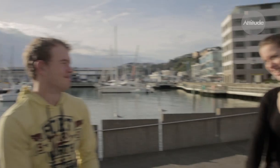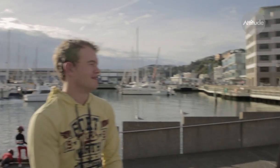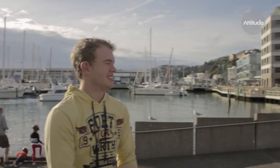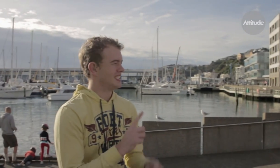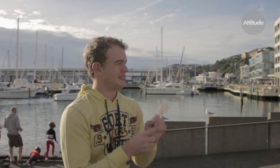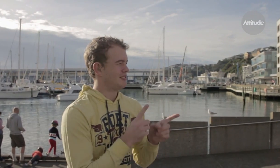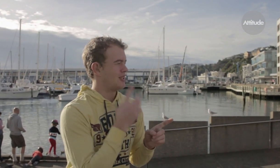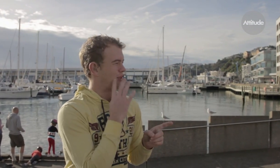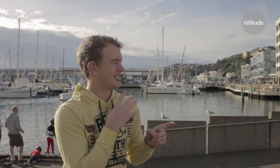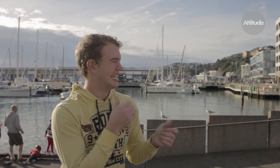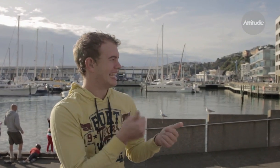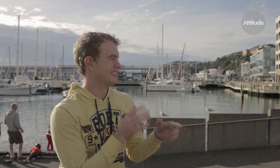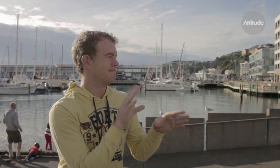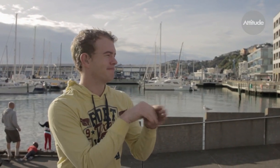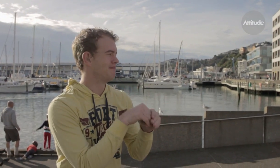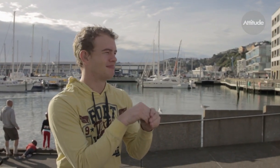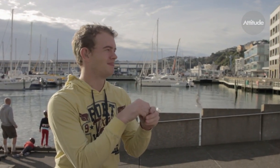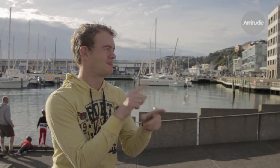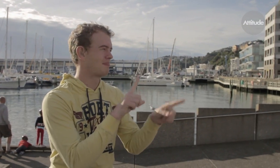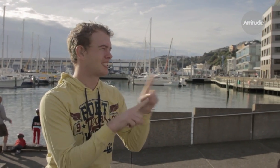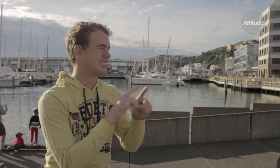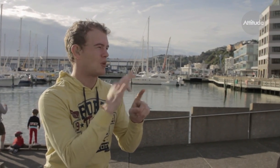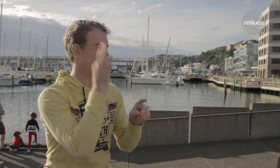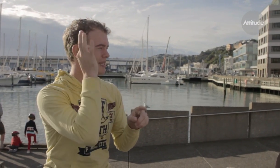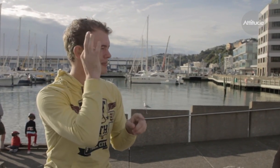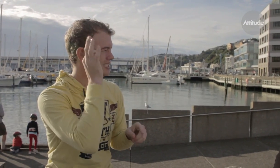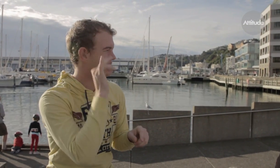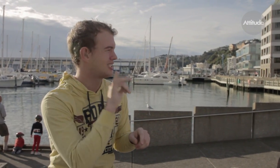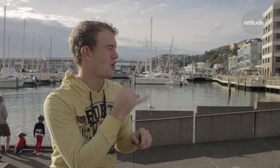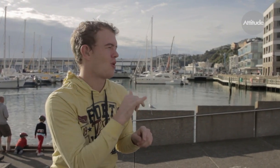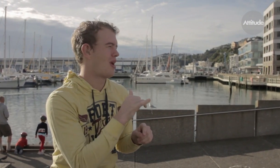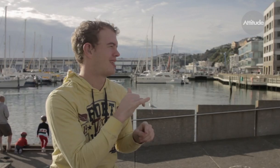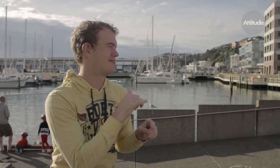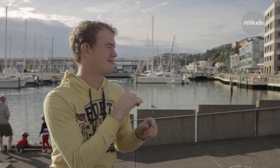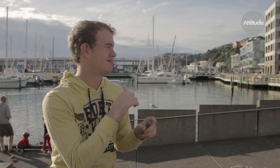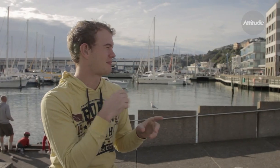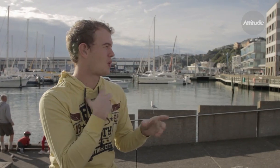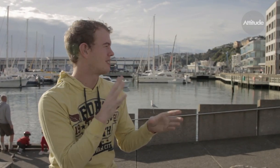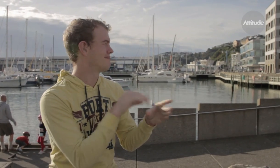Sometimes I can’t be involved in groups or committees even though I’d like to because